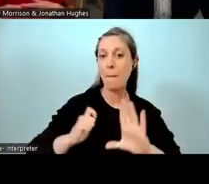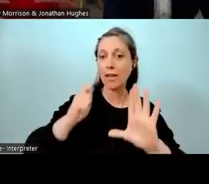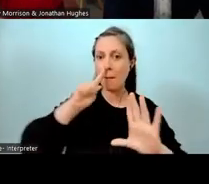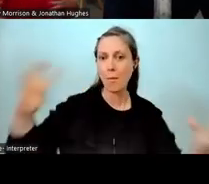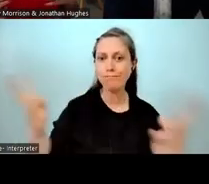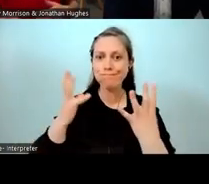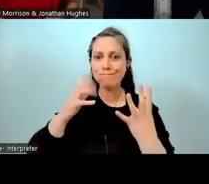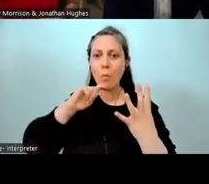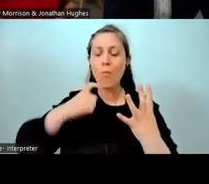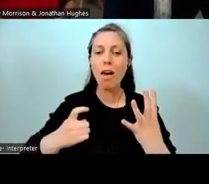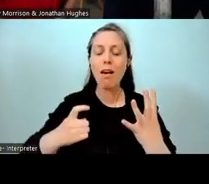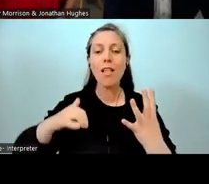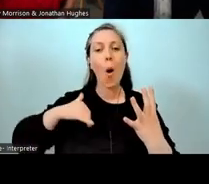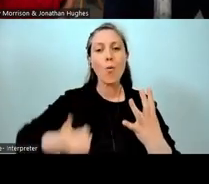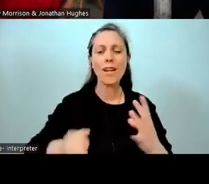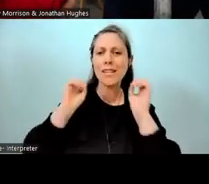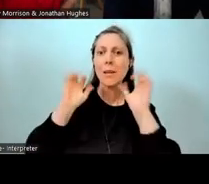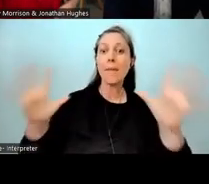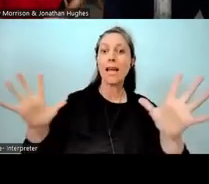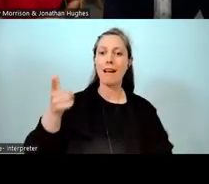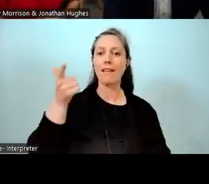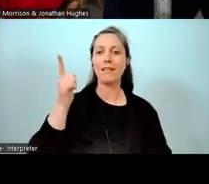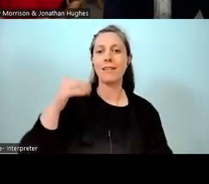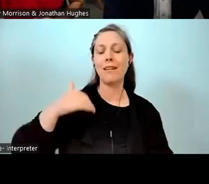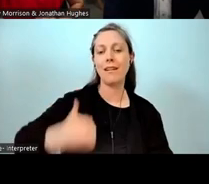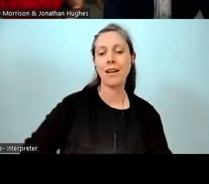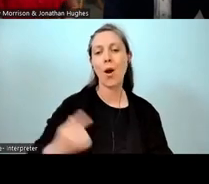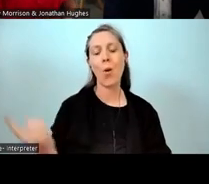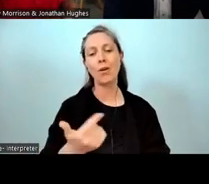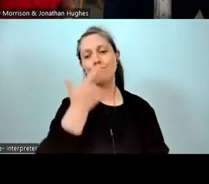and we need this spectacular kaiako. And we're very fortunate that we found him.